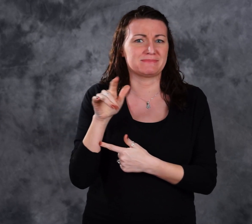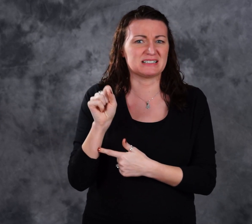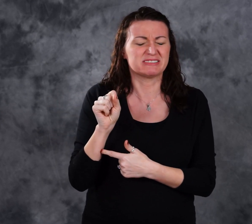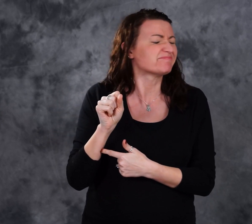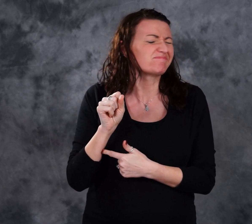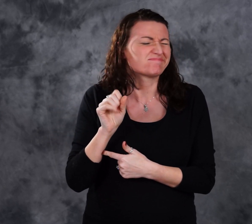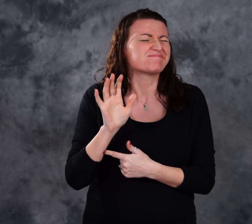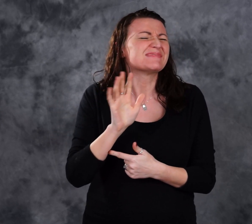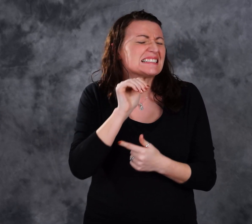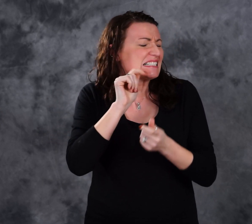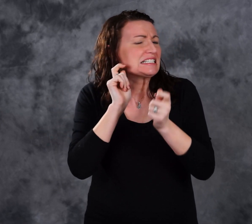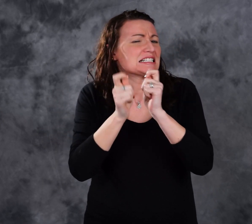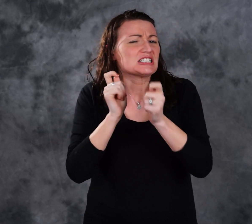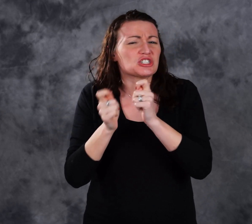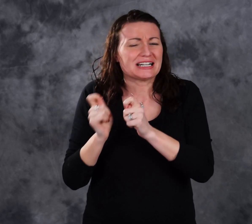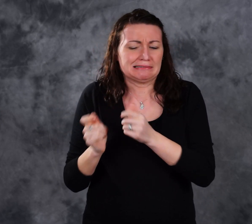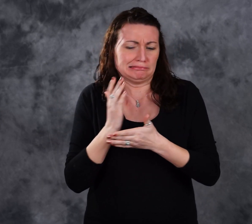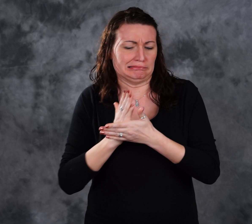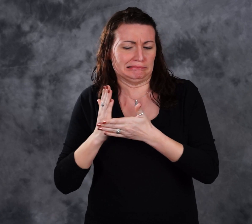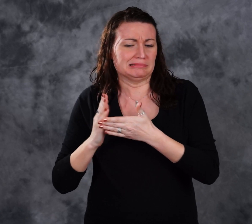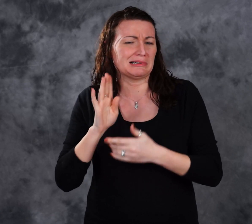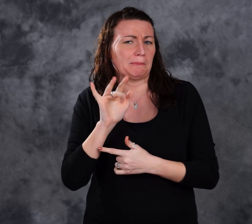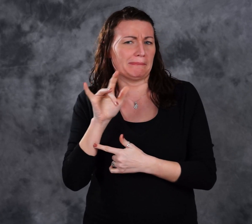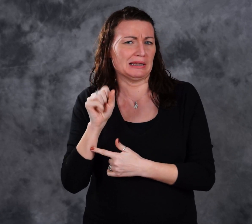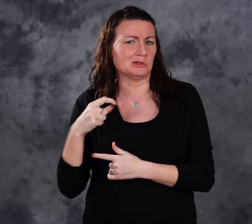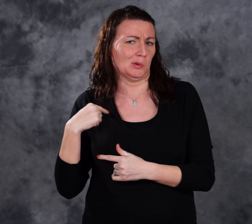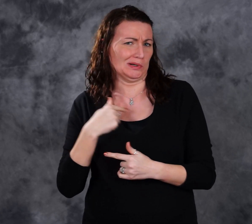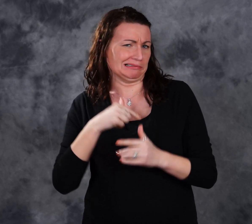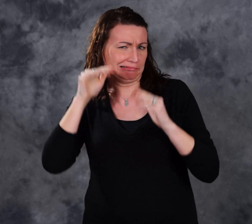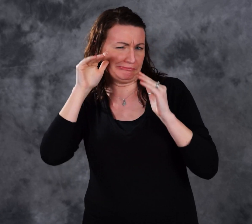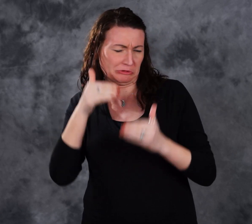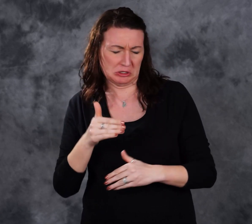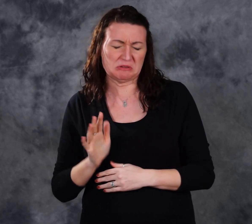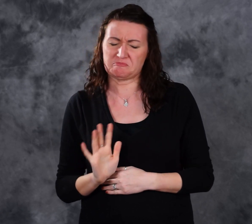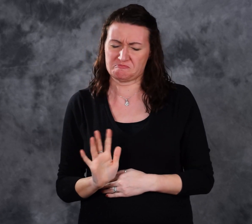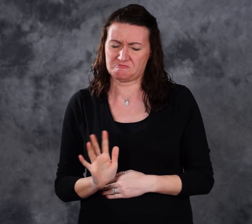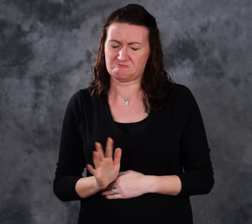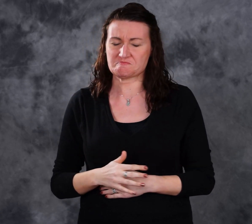They did not make changes to the pieces of the bills that we are focused on.